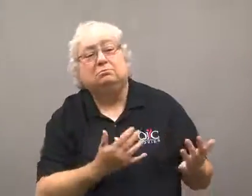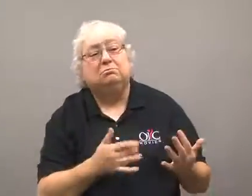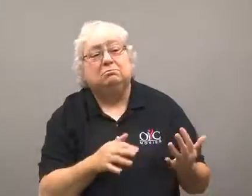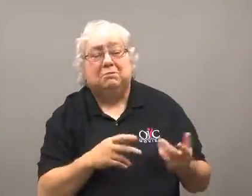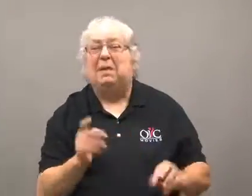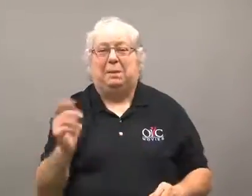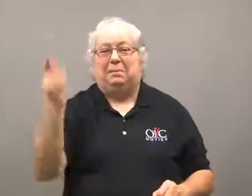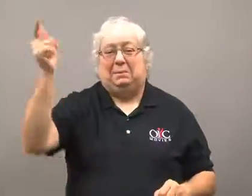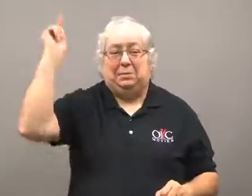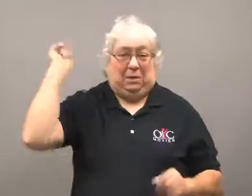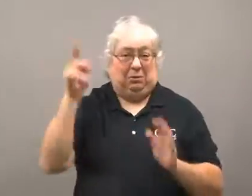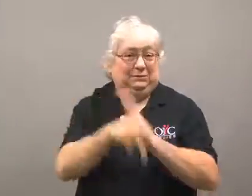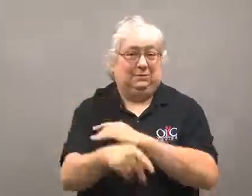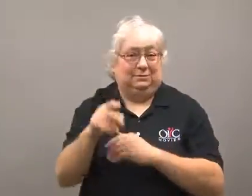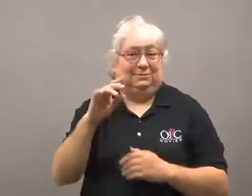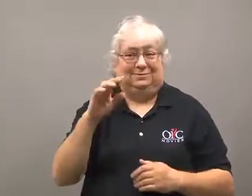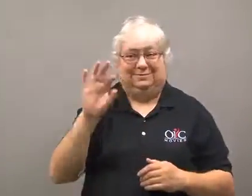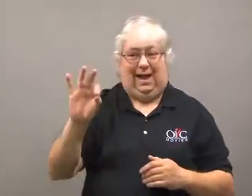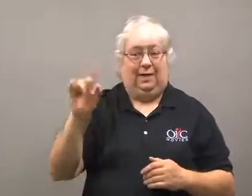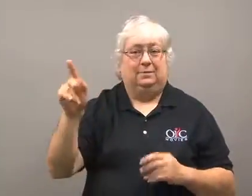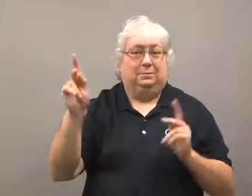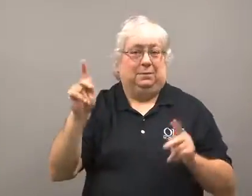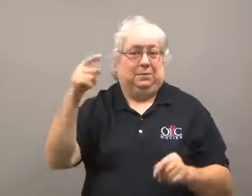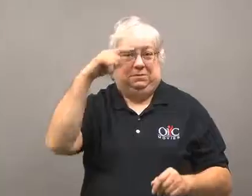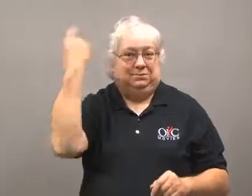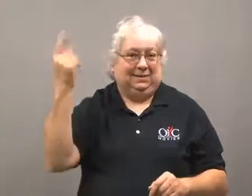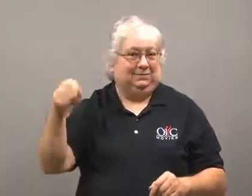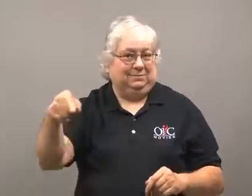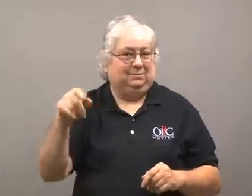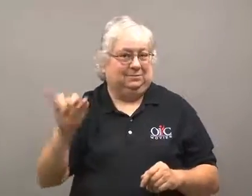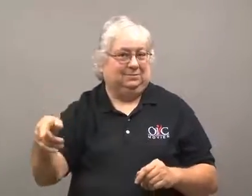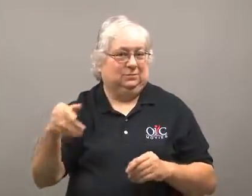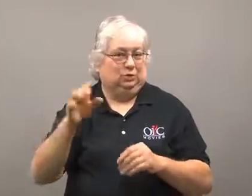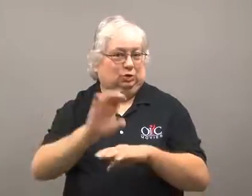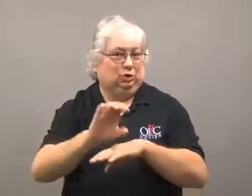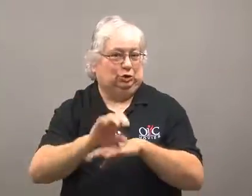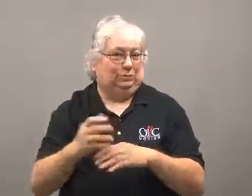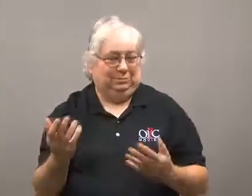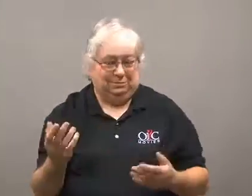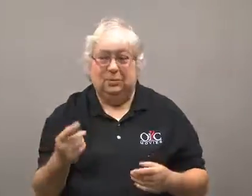then started shooting and killed nine black people.